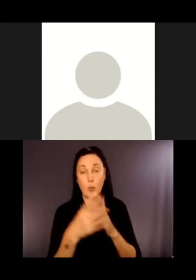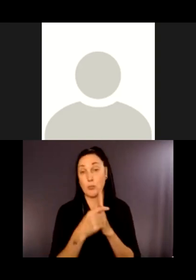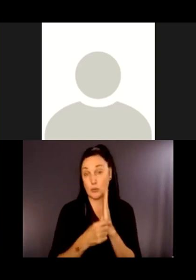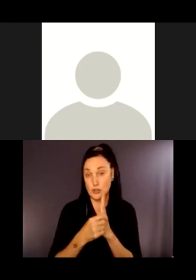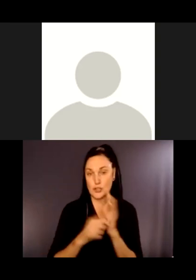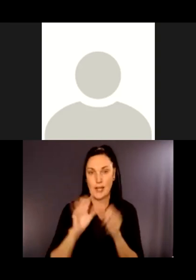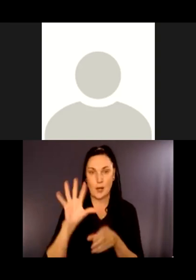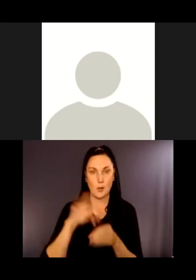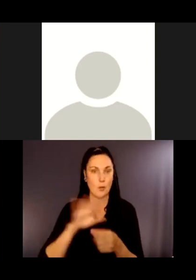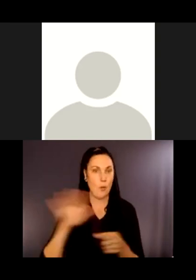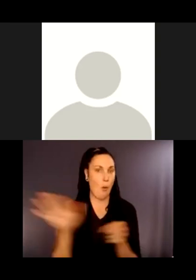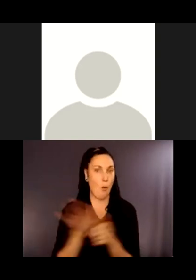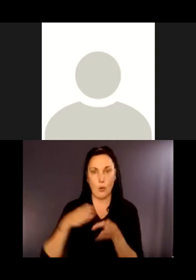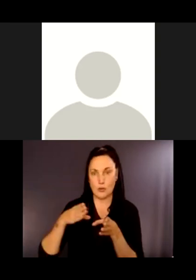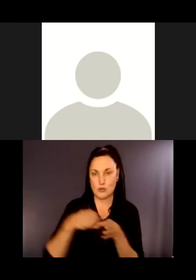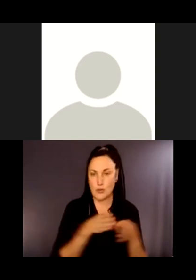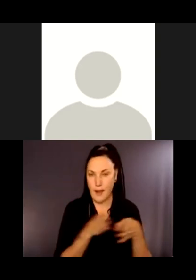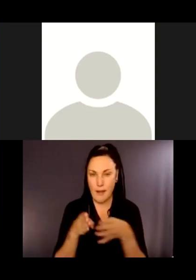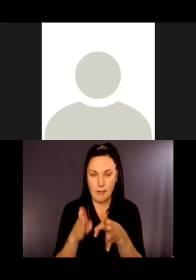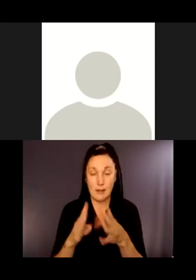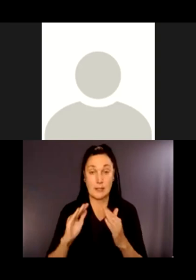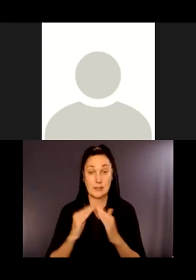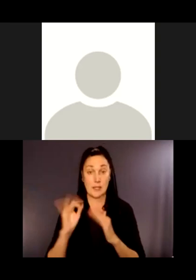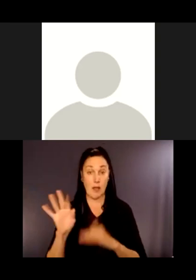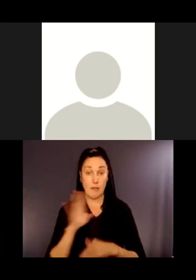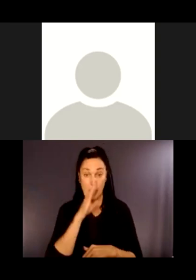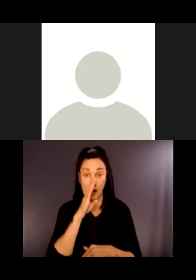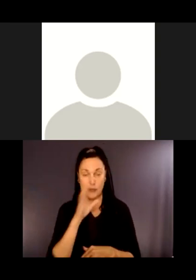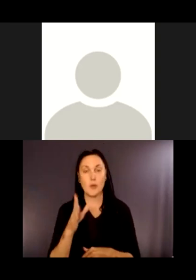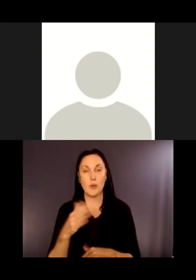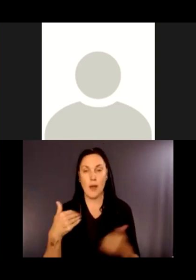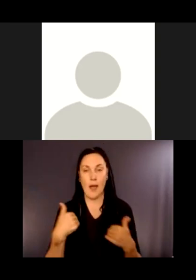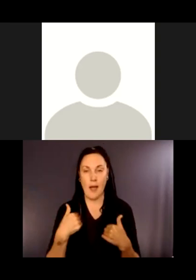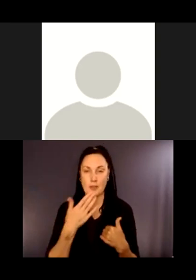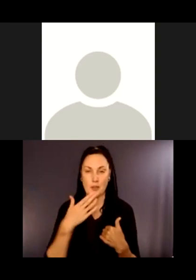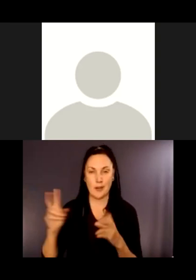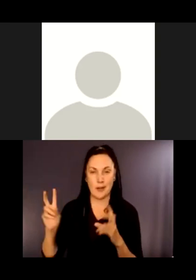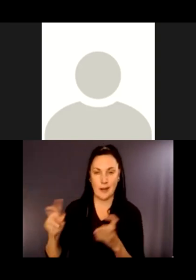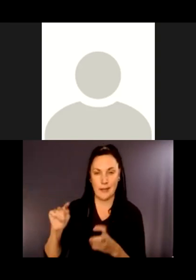The City of Bellevue already has a great interpretive program and theme that covers that area that we could include in some of the